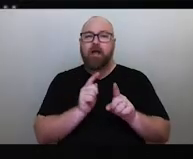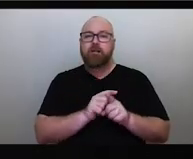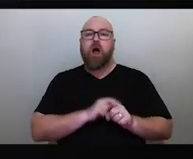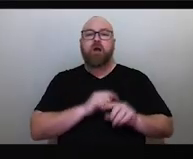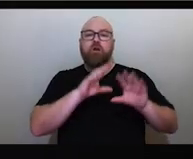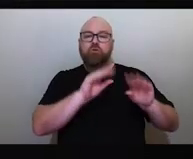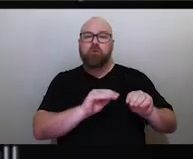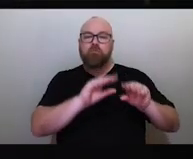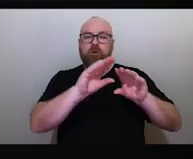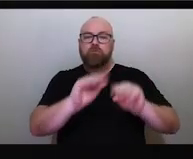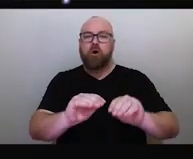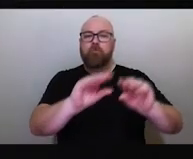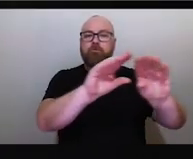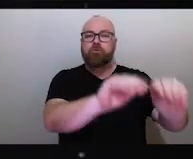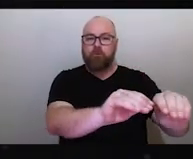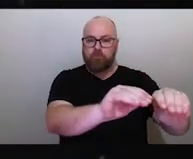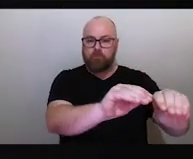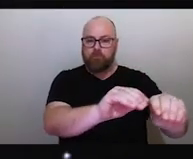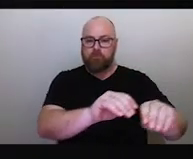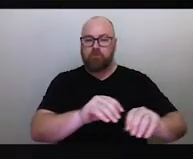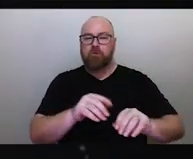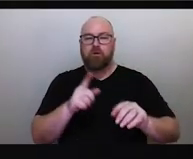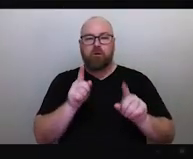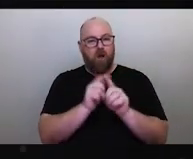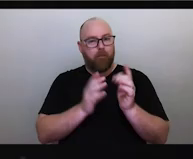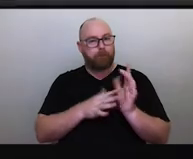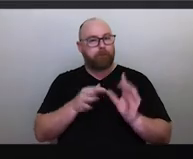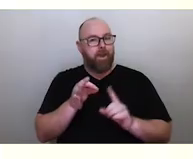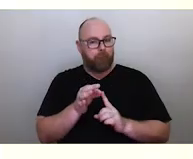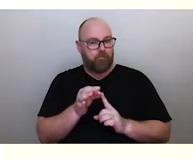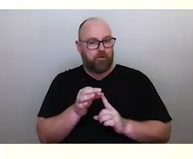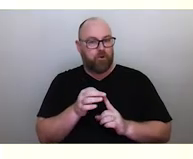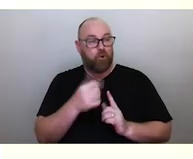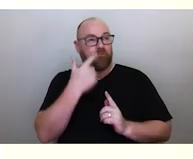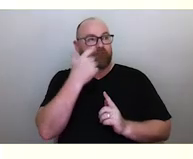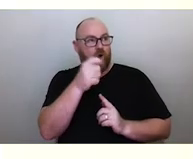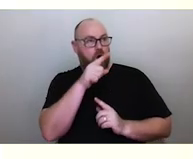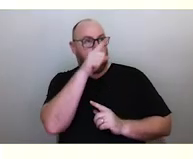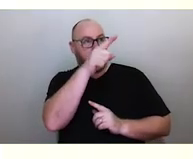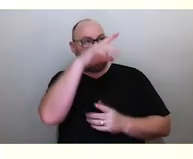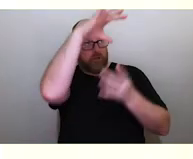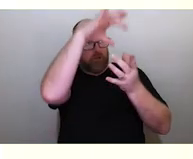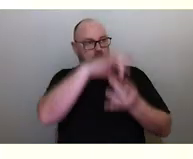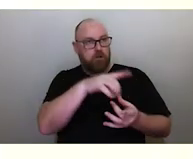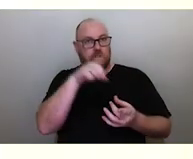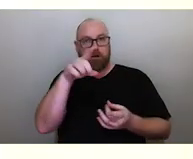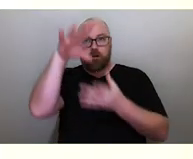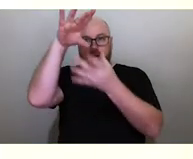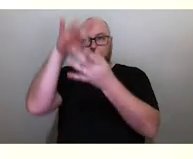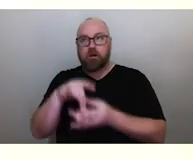on a journey. They're used as a celestial map. So you find stars that represent the rough orientation